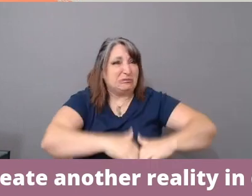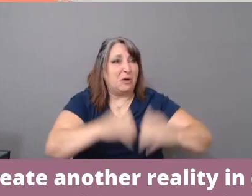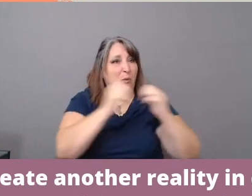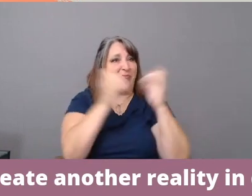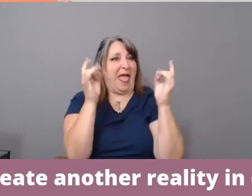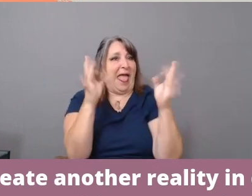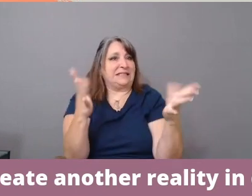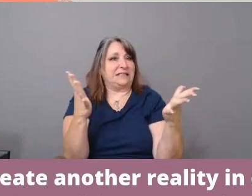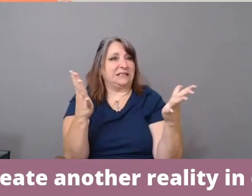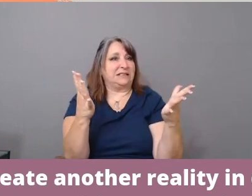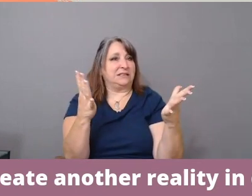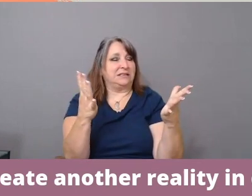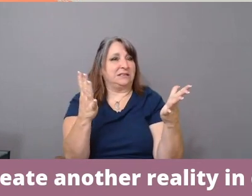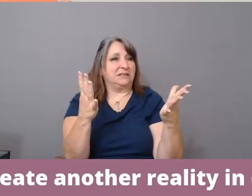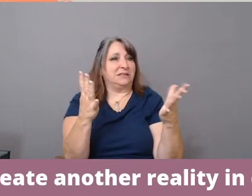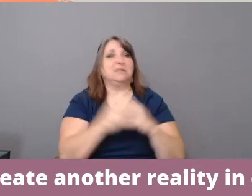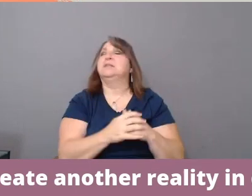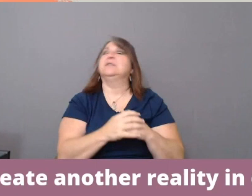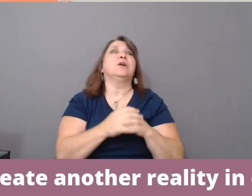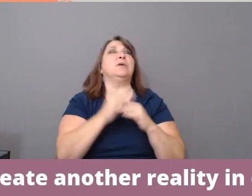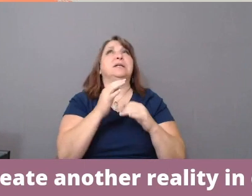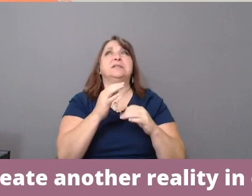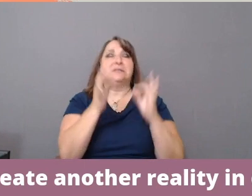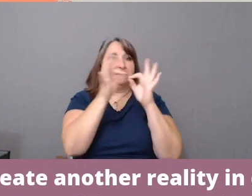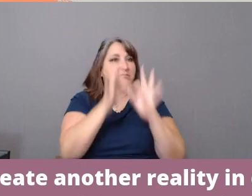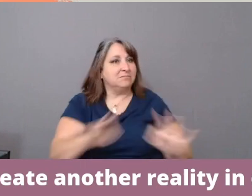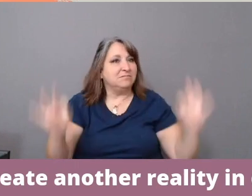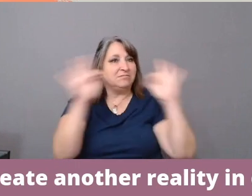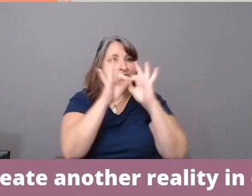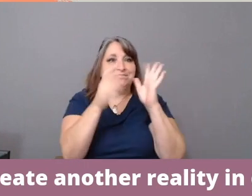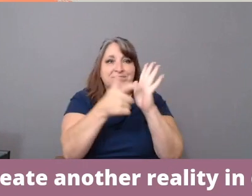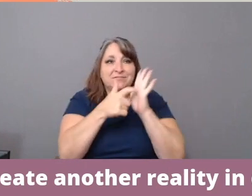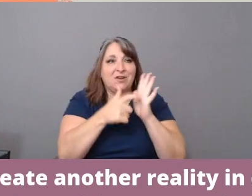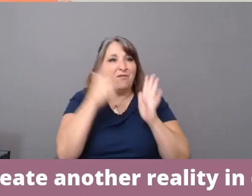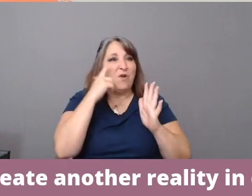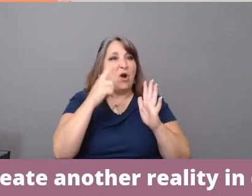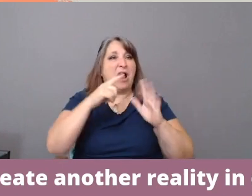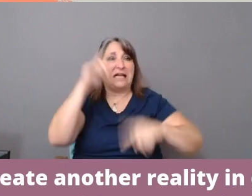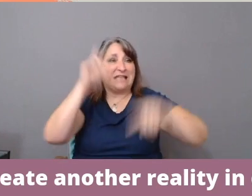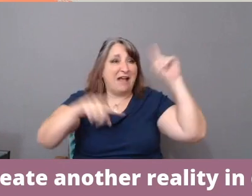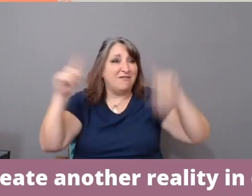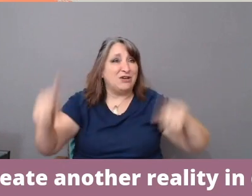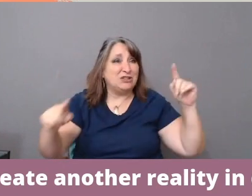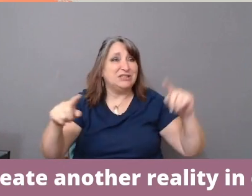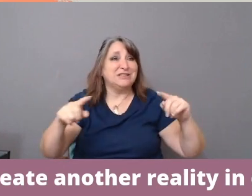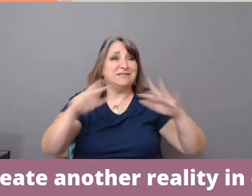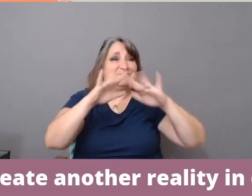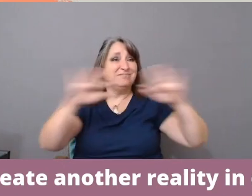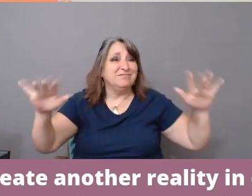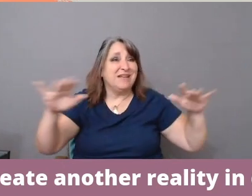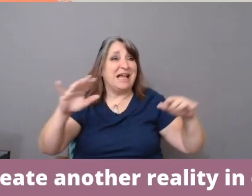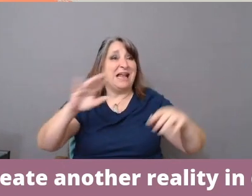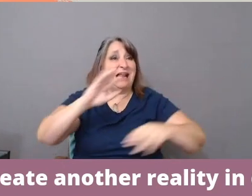So it's imperative for a nation, a diverse nation, and a globe